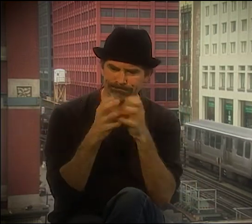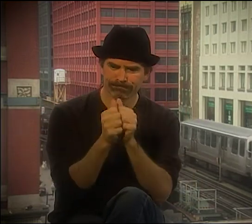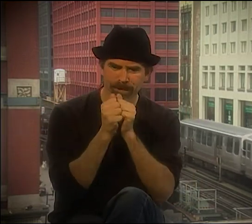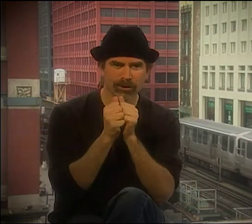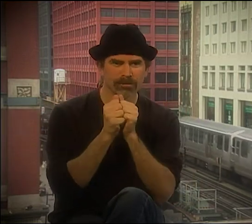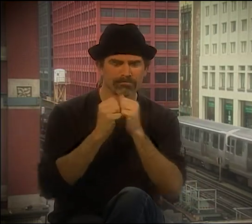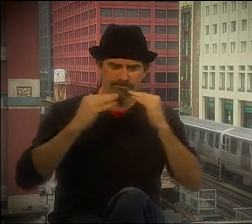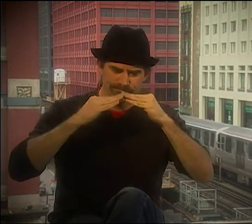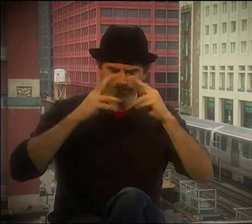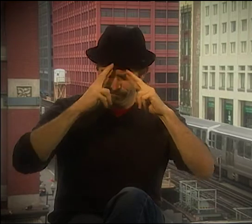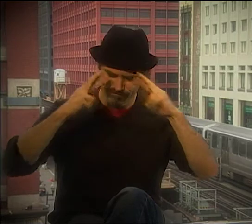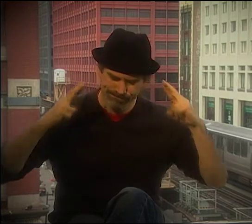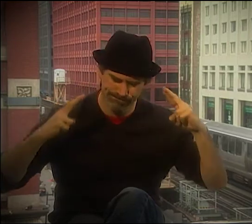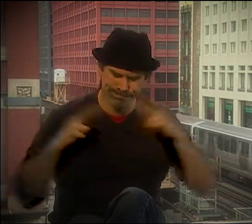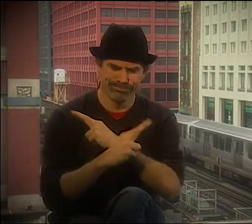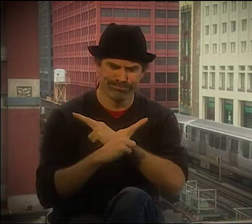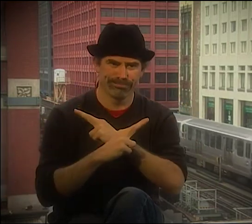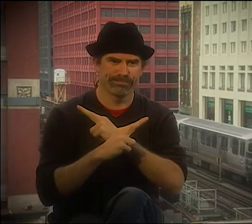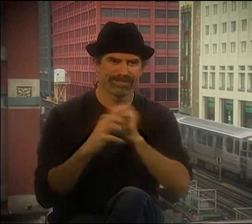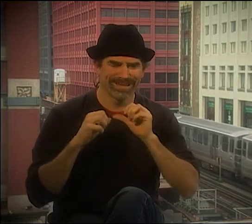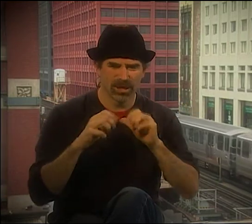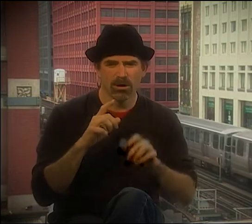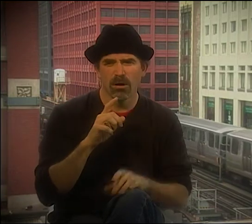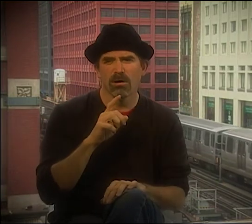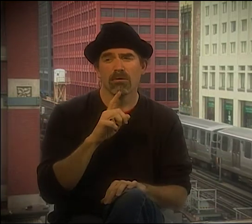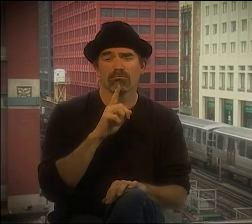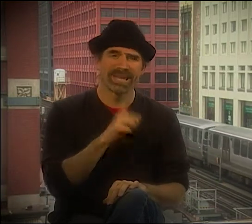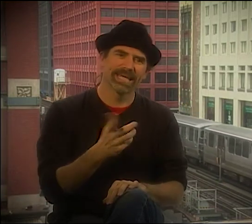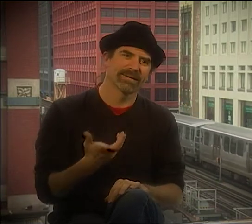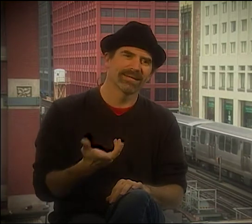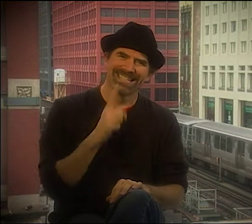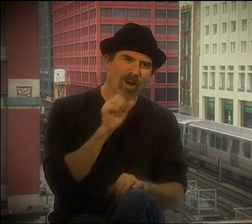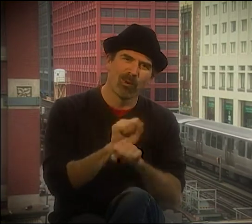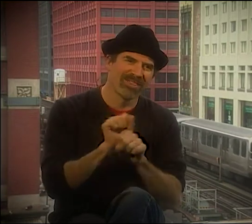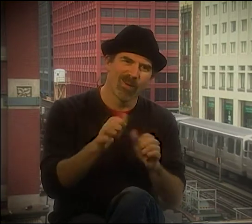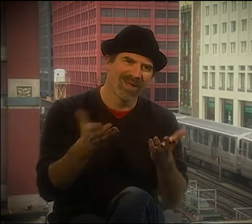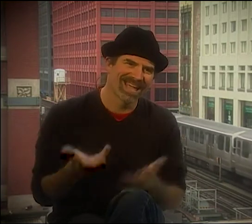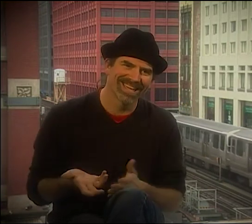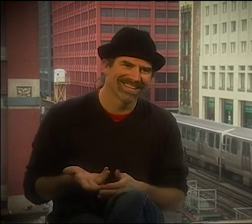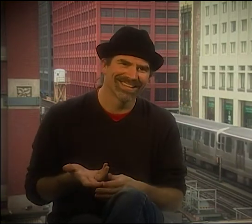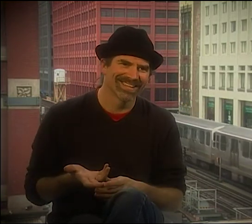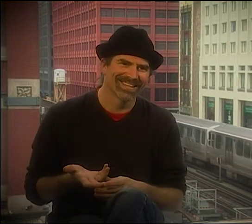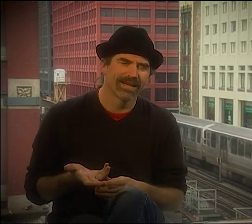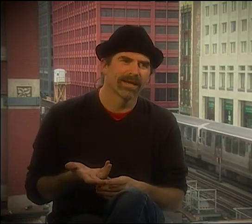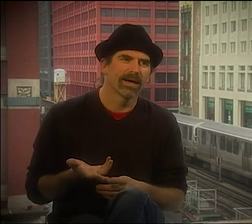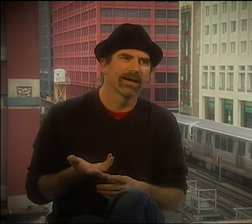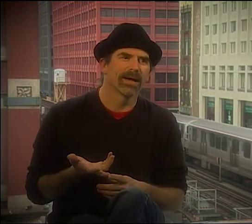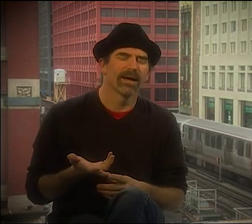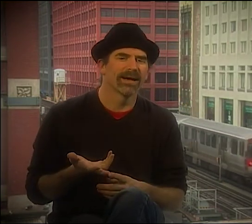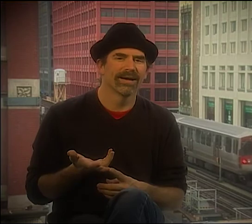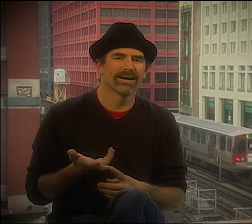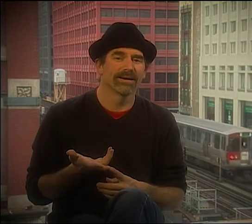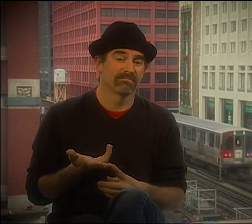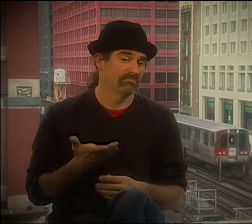YOU KNOW, IT WAS AN ATTEMPT TO BRING THE DEAF AND HEARING WORLDS TOGETHER IN THE SENSE OF PARITY, EQUALITY, AND MUTUAL RESPECT.